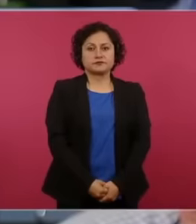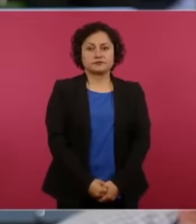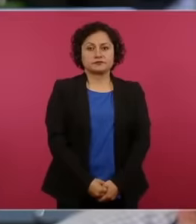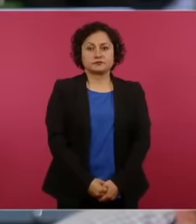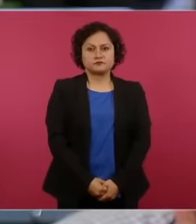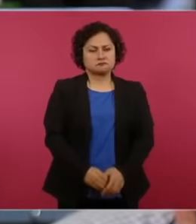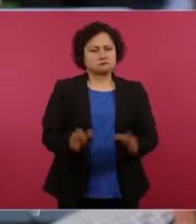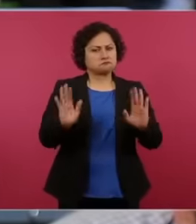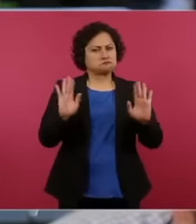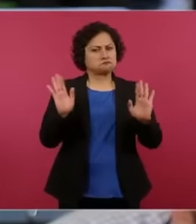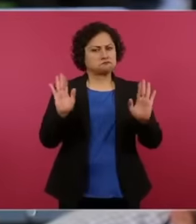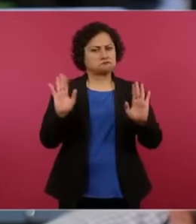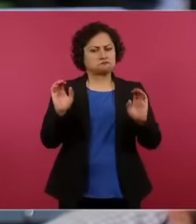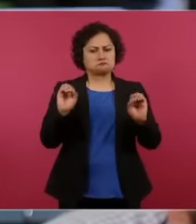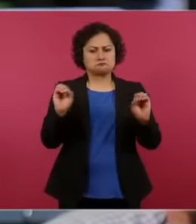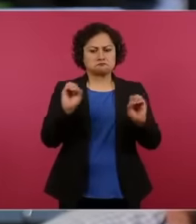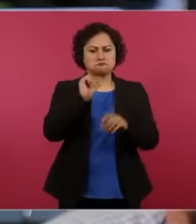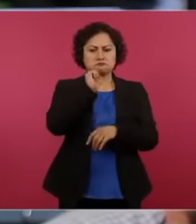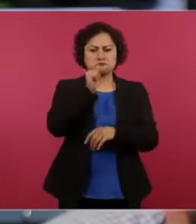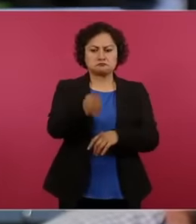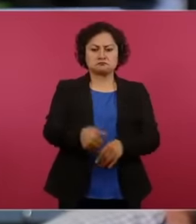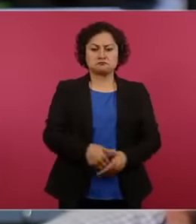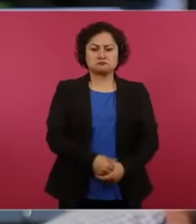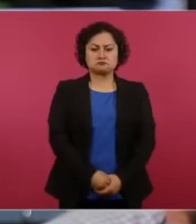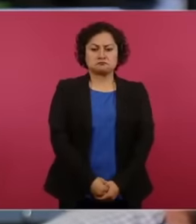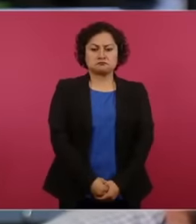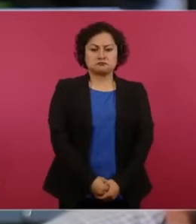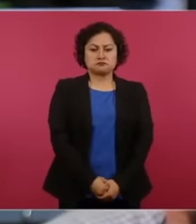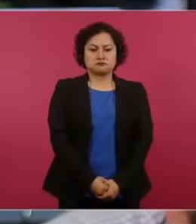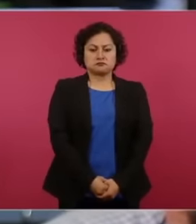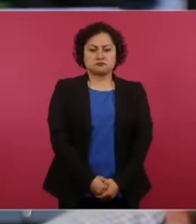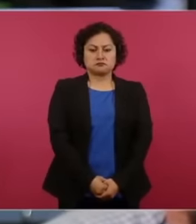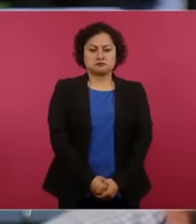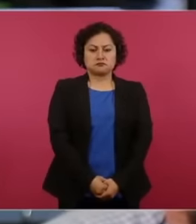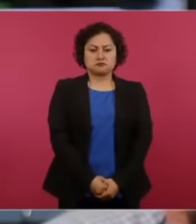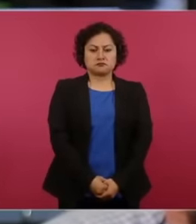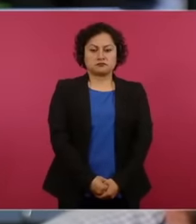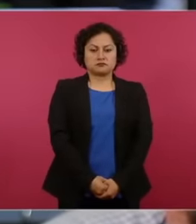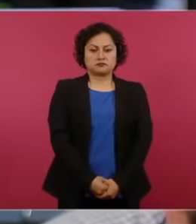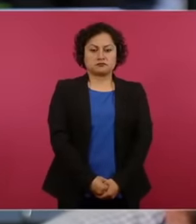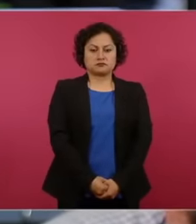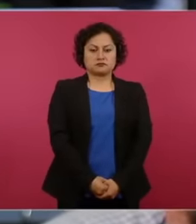at all. Last time, they'll sanction me for a month and a month won't come, I told it to my